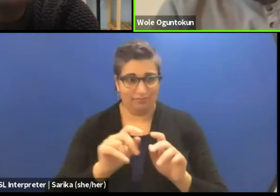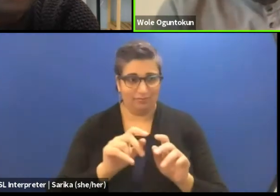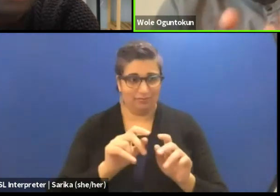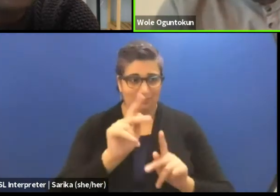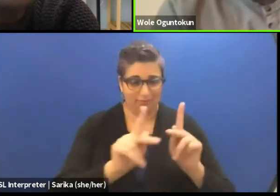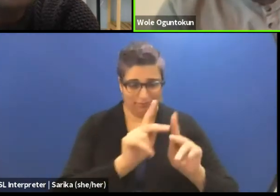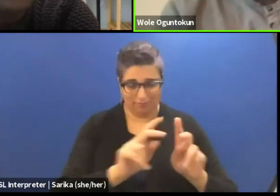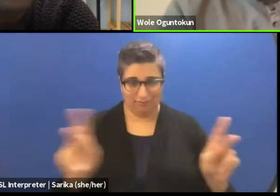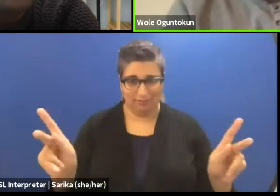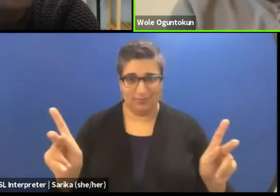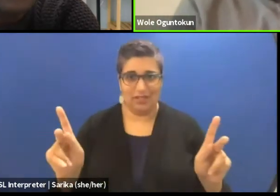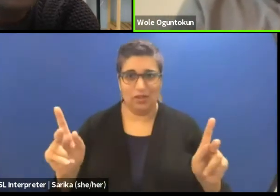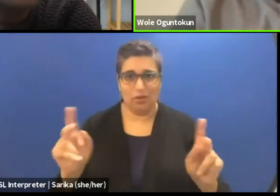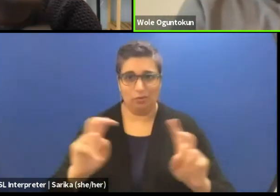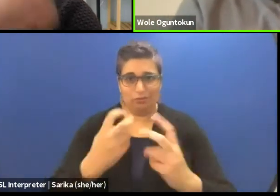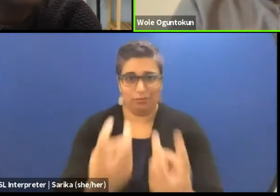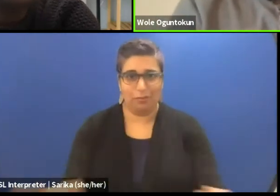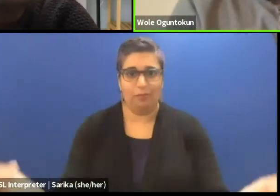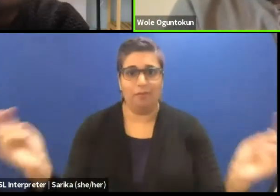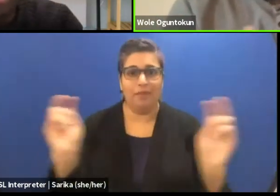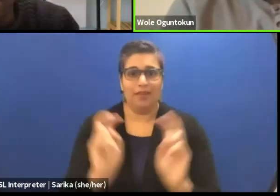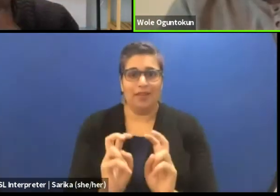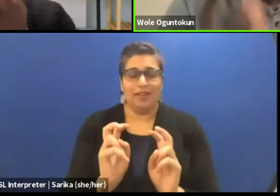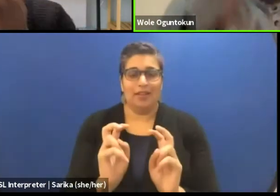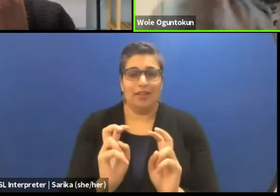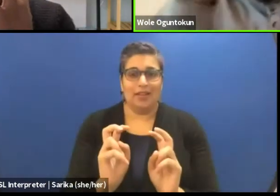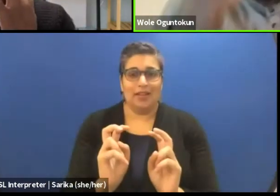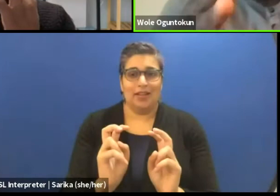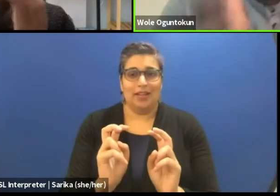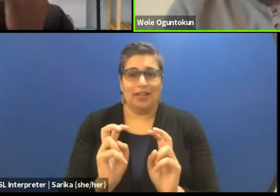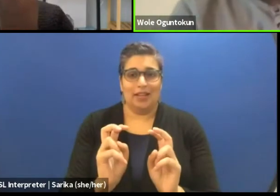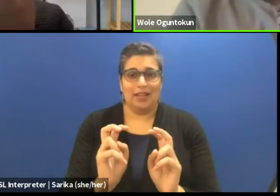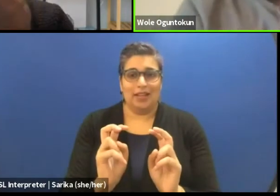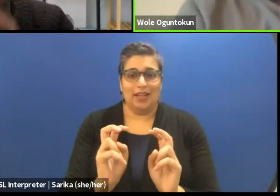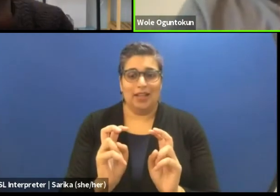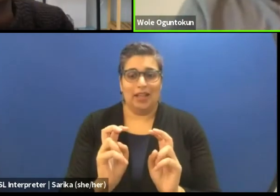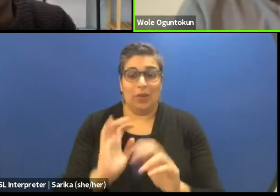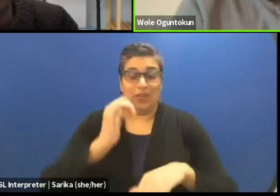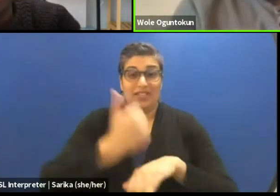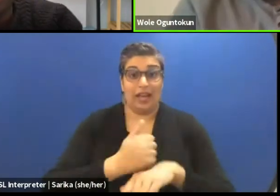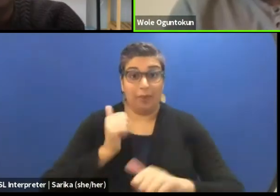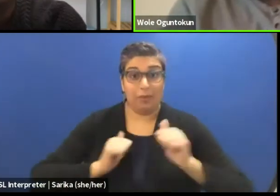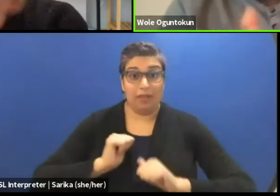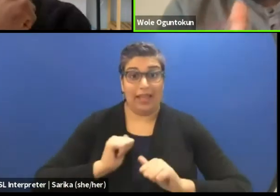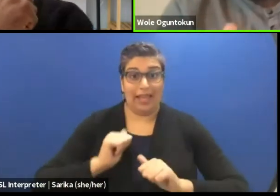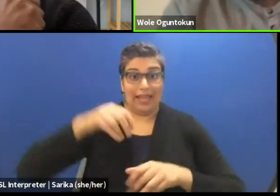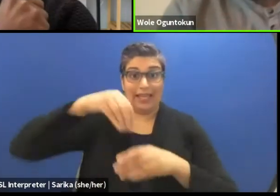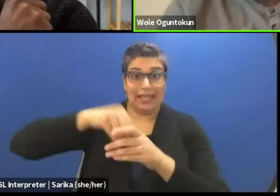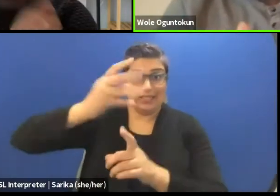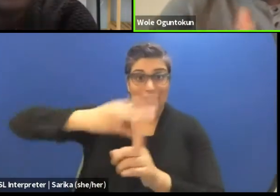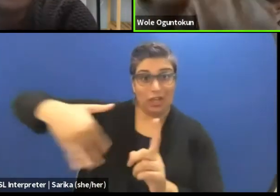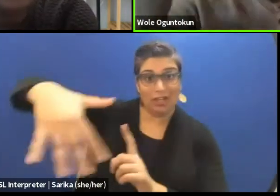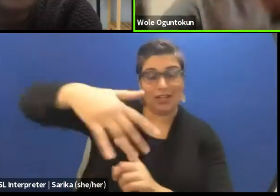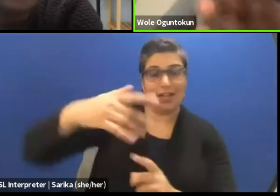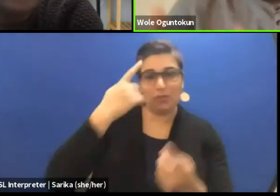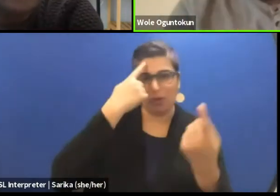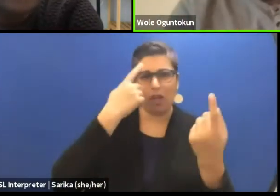We would sit and we would put the play in context, we would read to understand it, to make it workable.